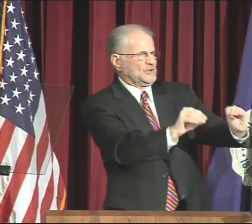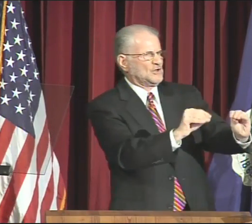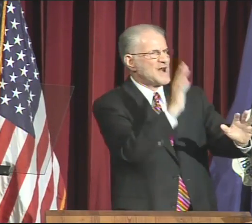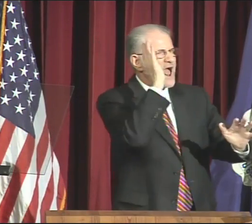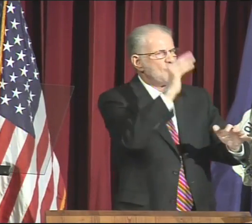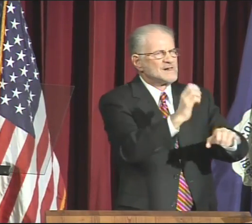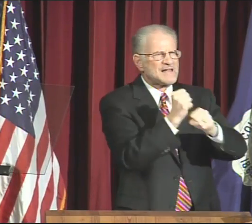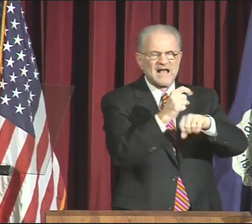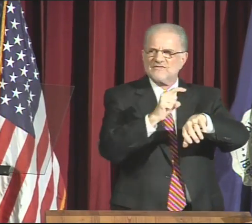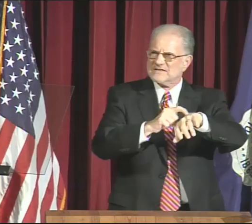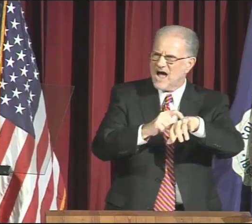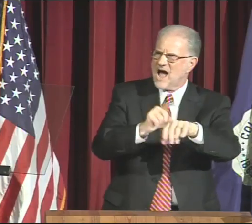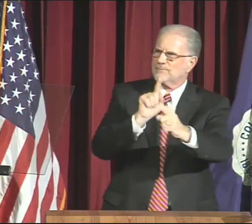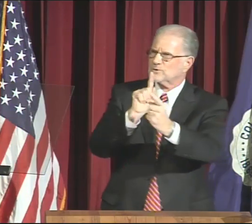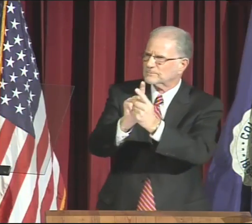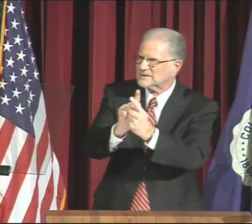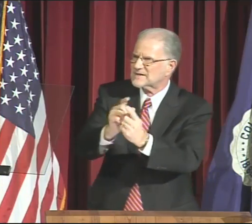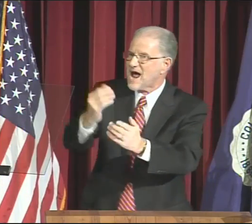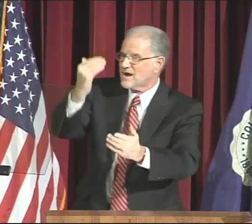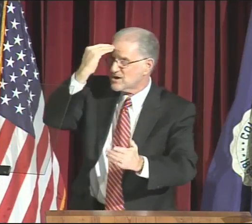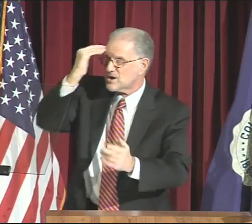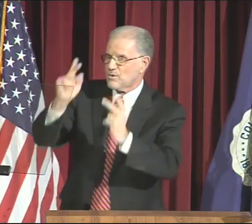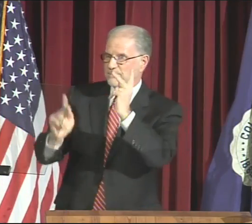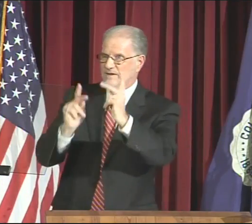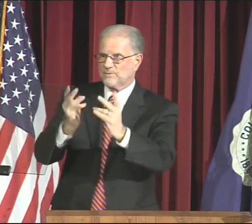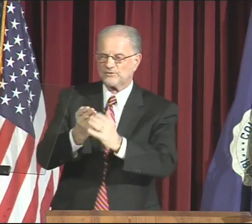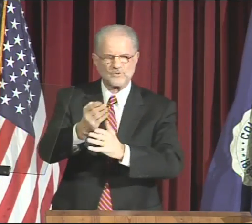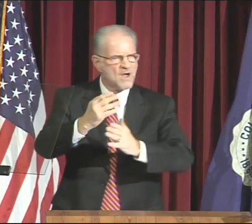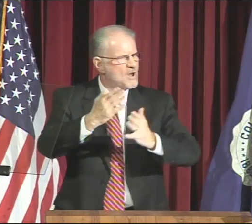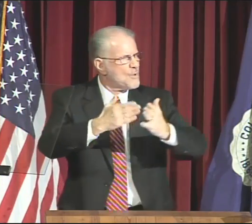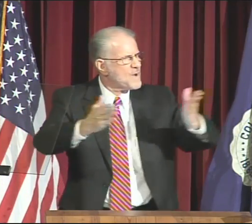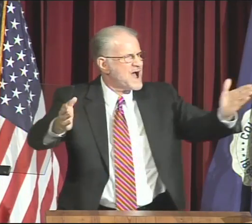Simply put, I will take the time to meet and know people